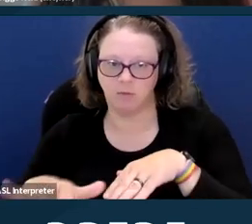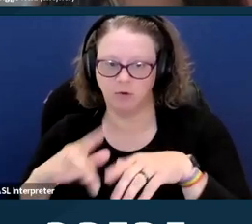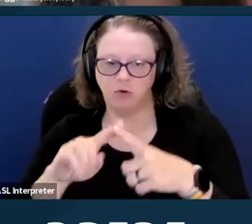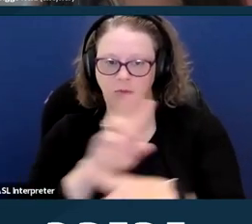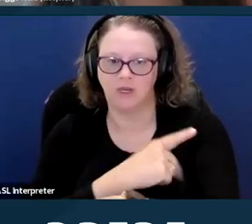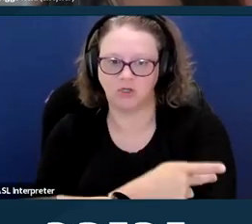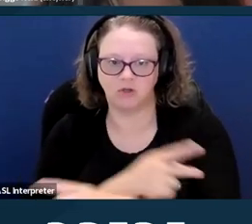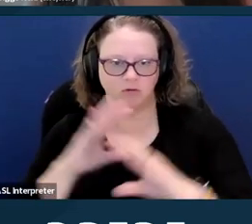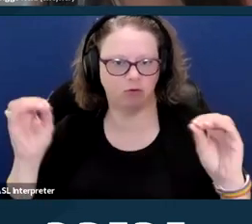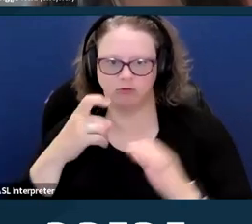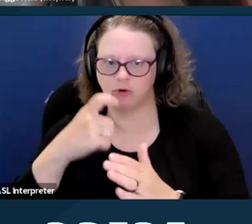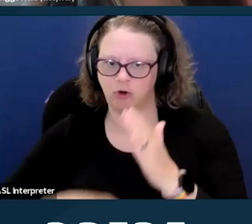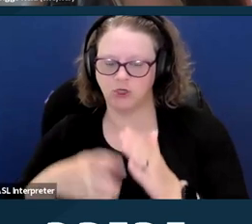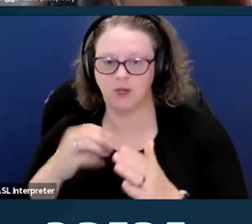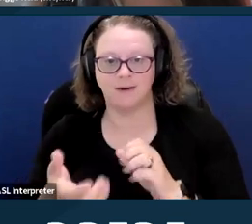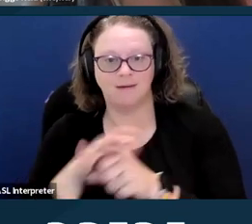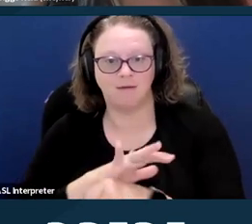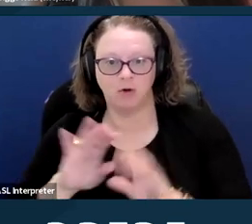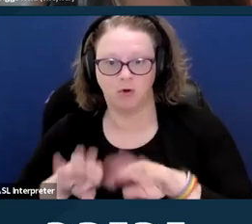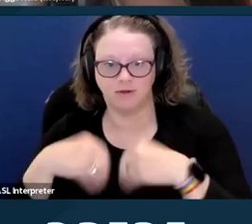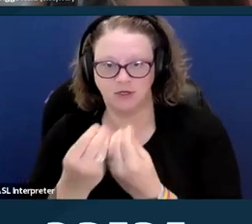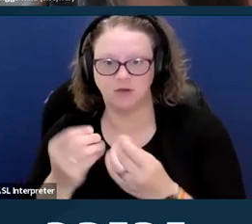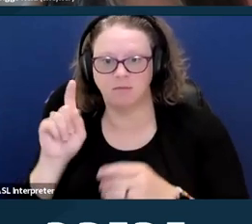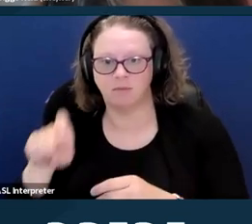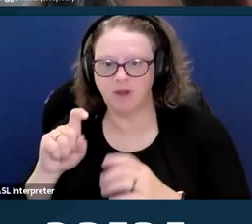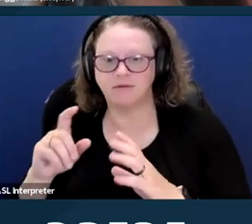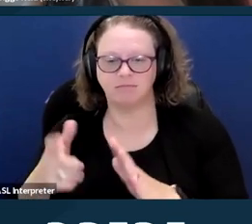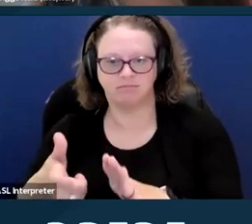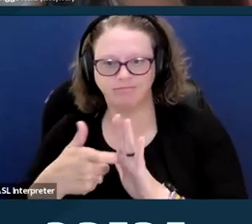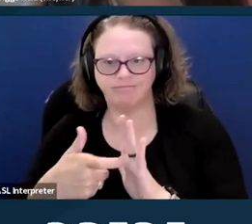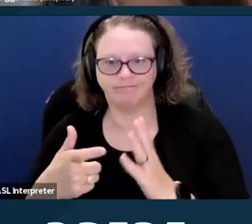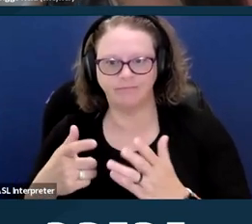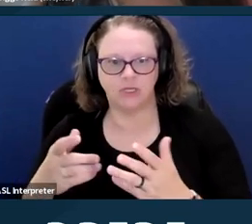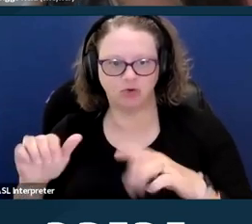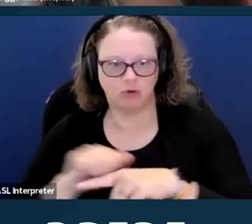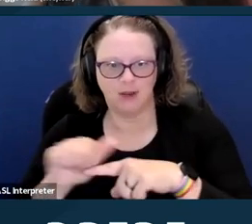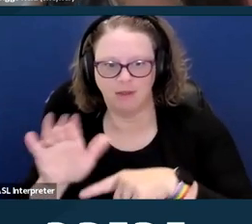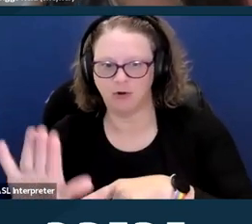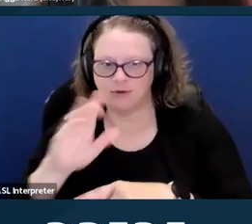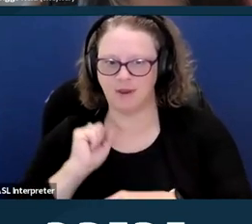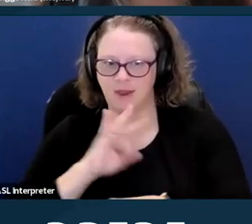to train their staff on these policies and procedures. So like we talked about earlier, one of the barriers is that